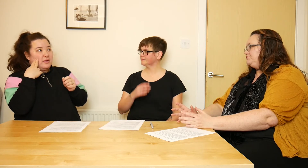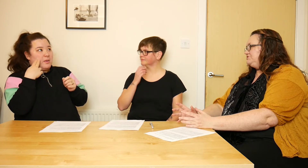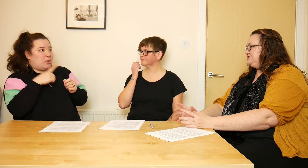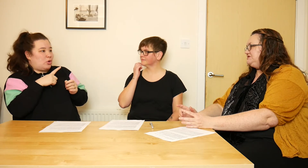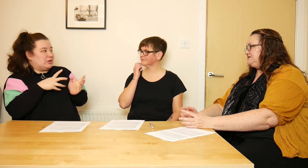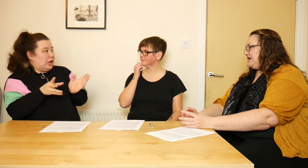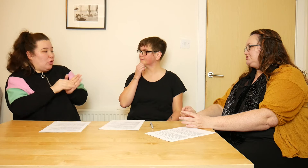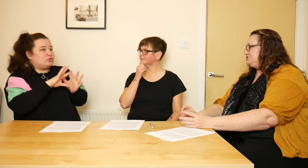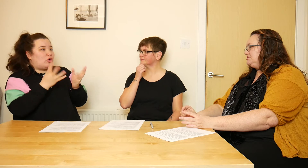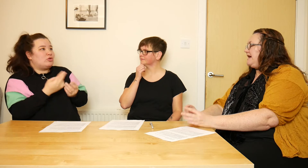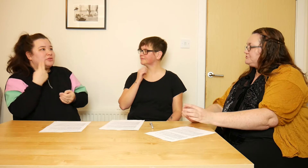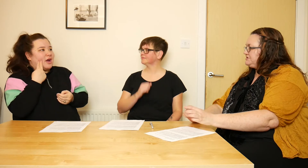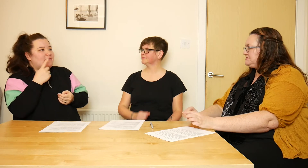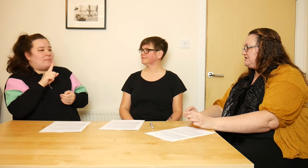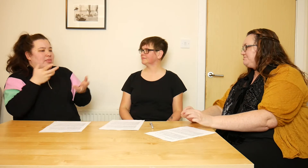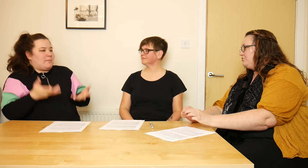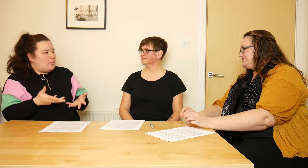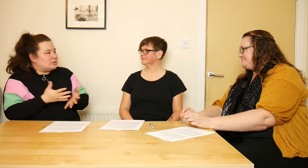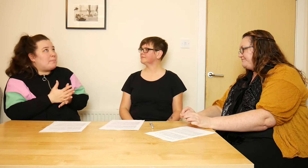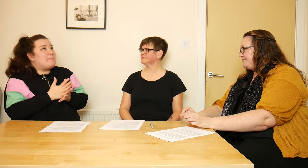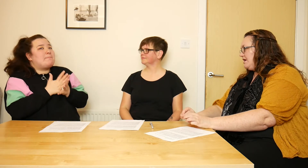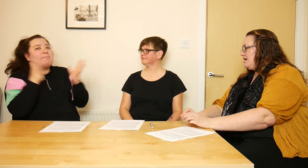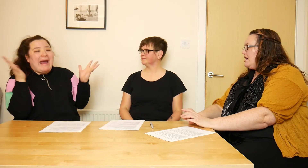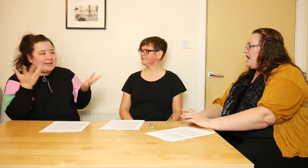you'd be wanting to put capital D slash small d (D/deaf).